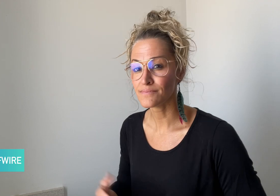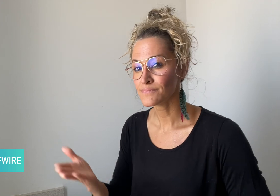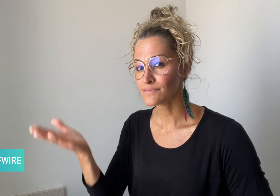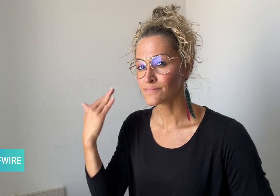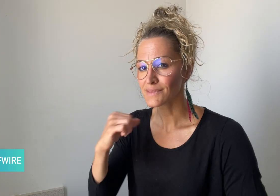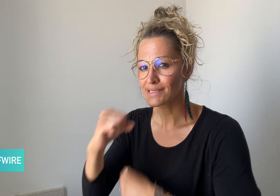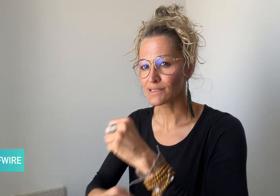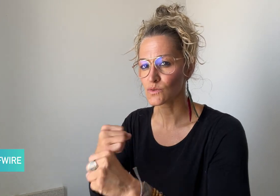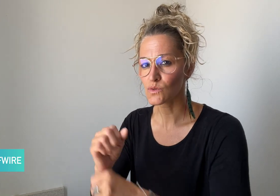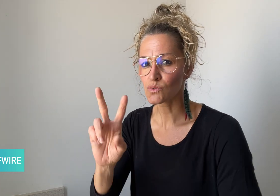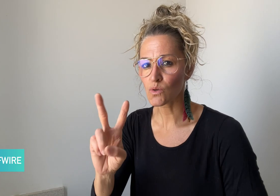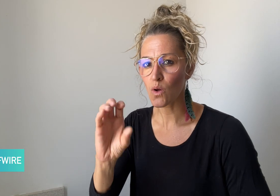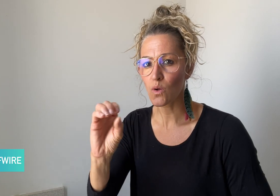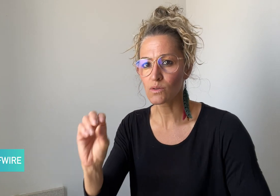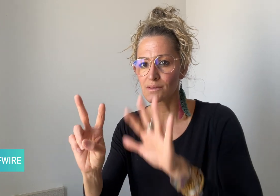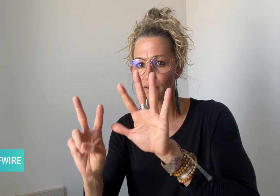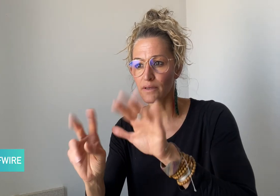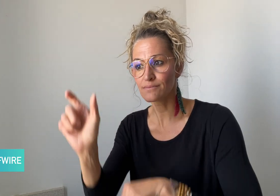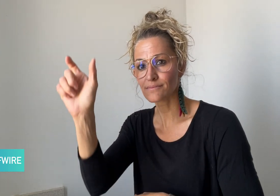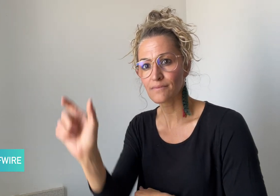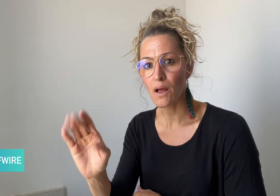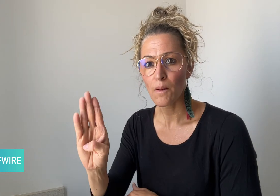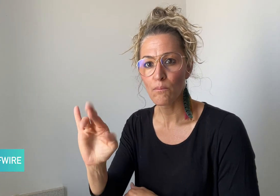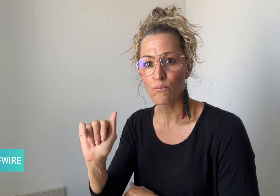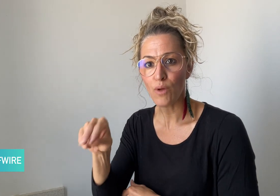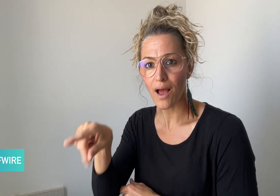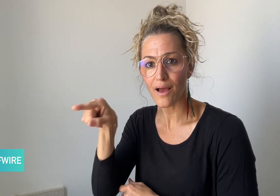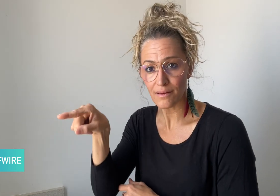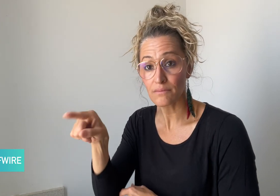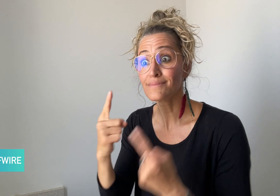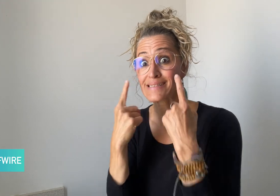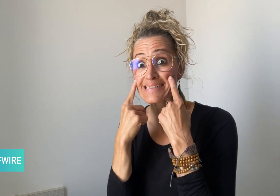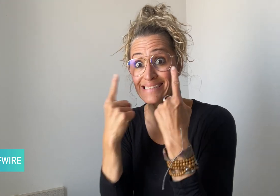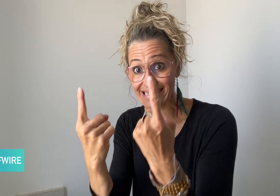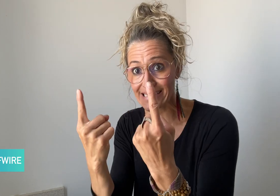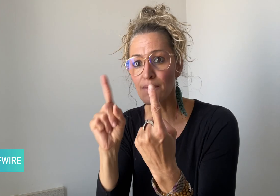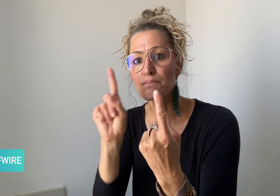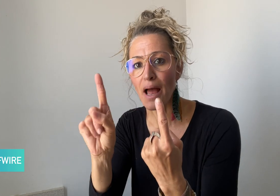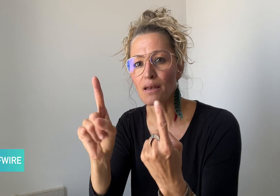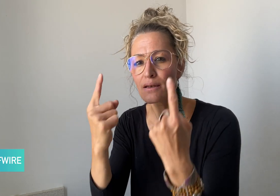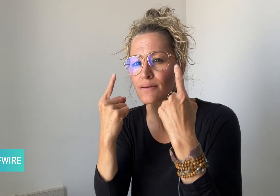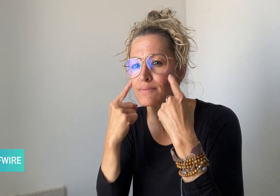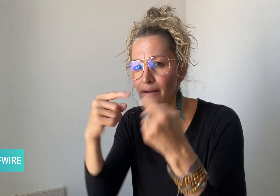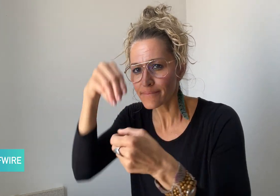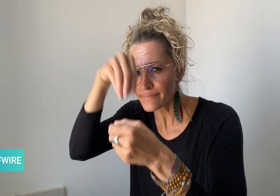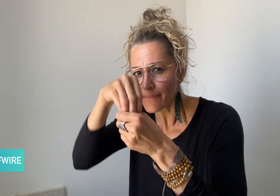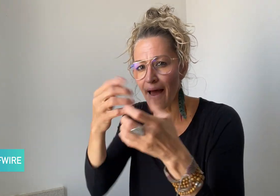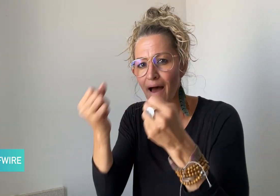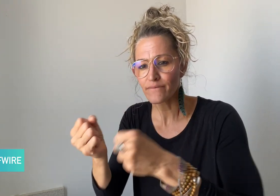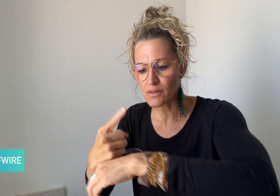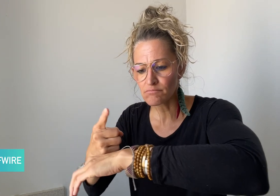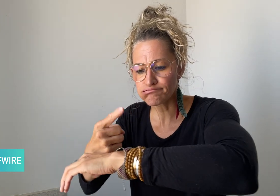In 2007, Brian lost his sight through optical nerve strokes.